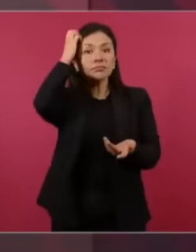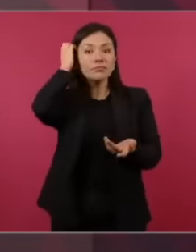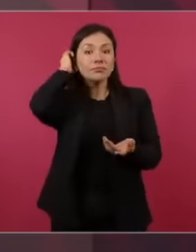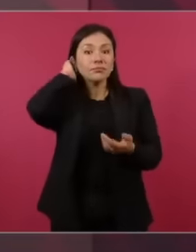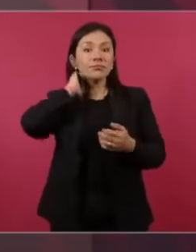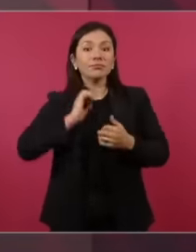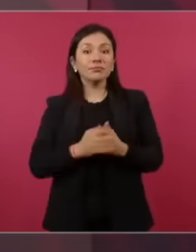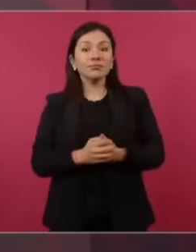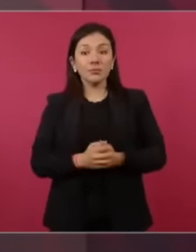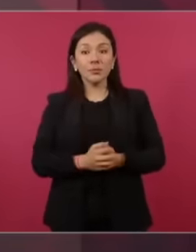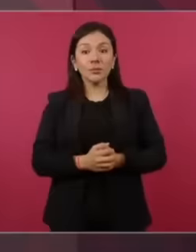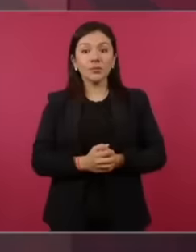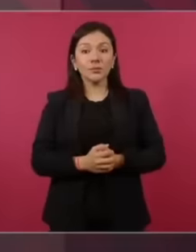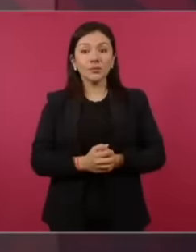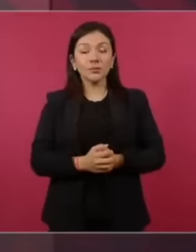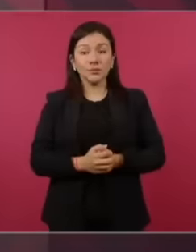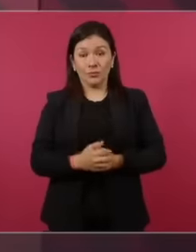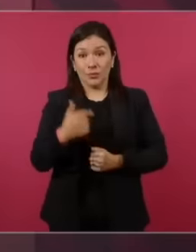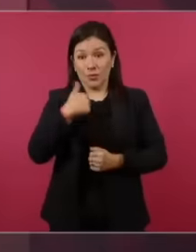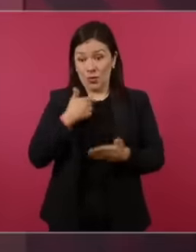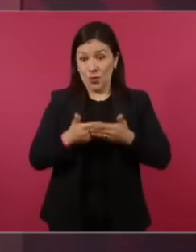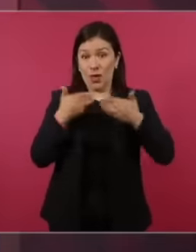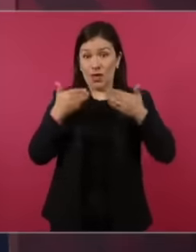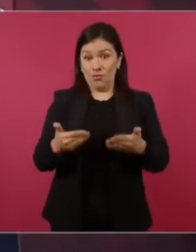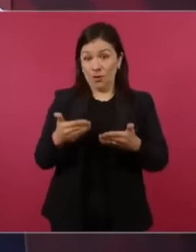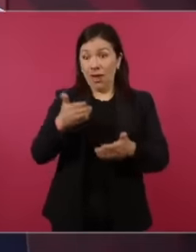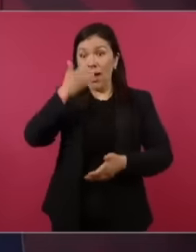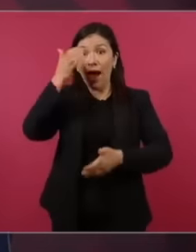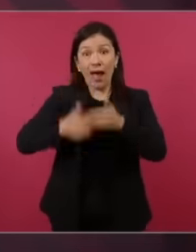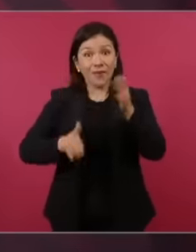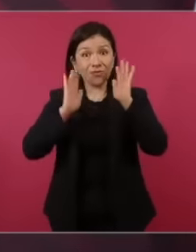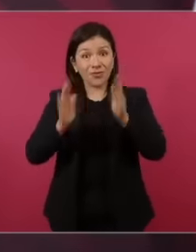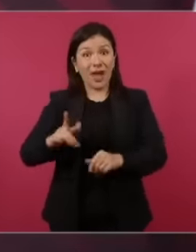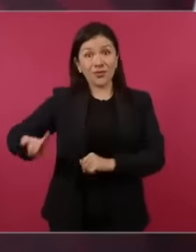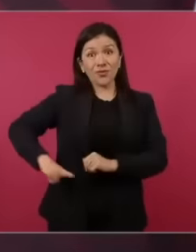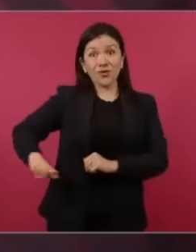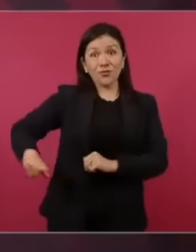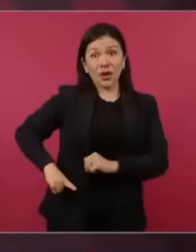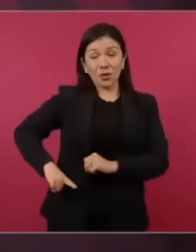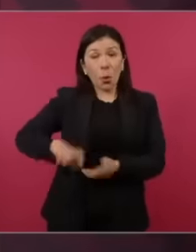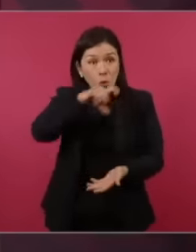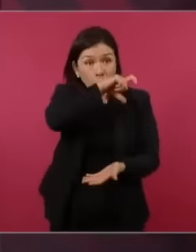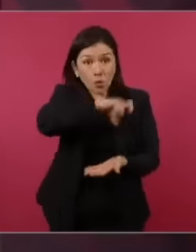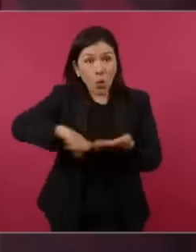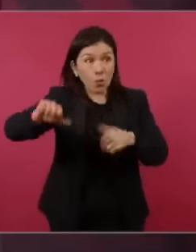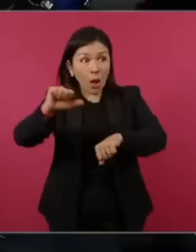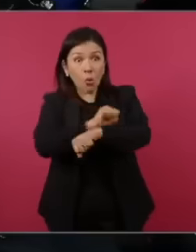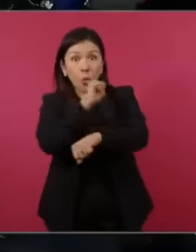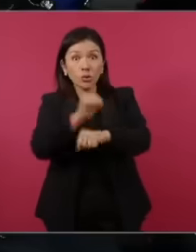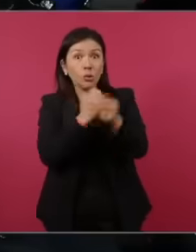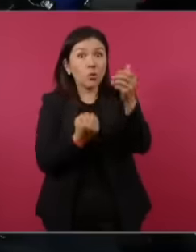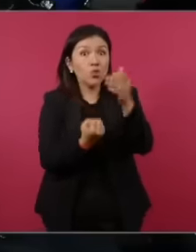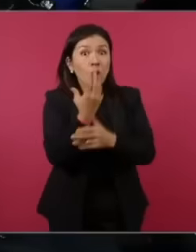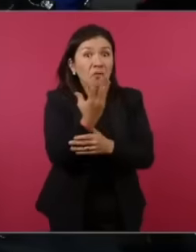we are already finishing we have not bought a new vehicle to